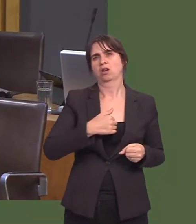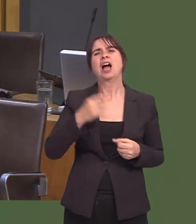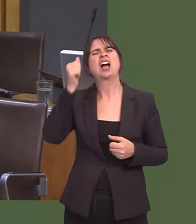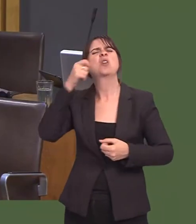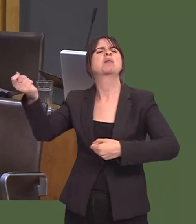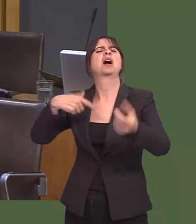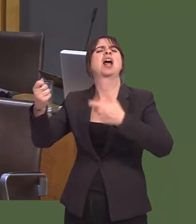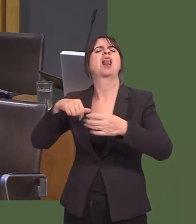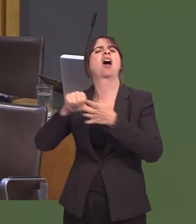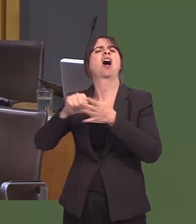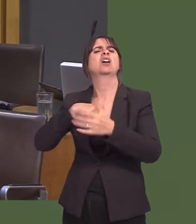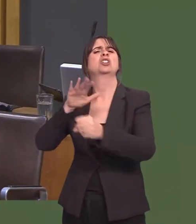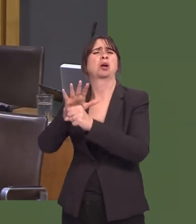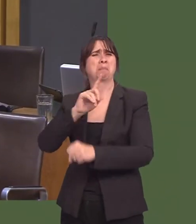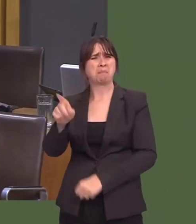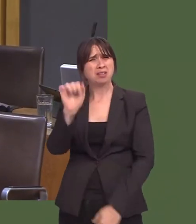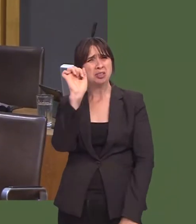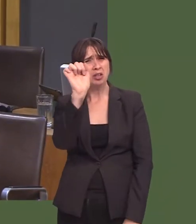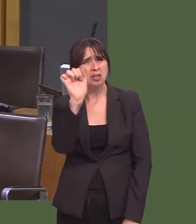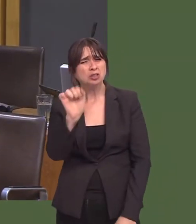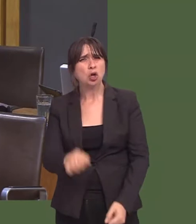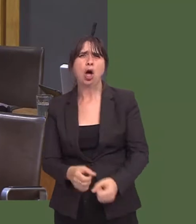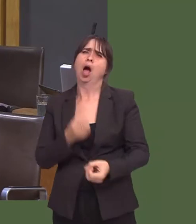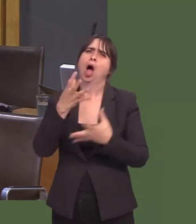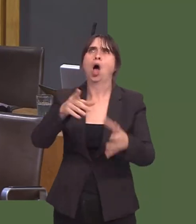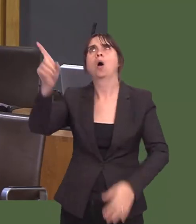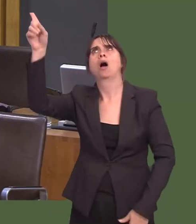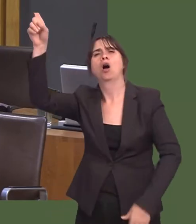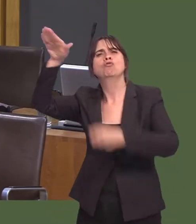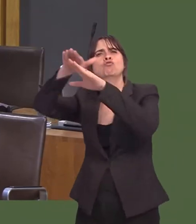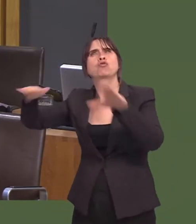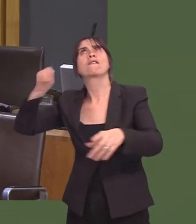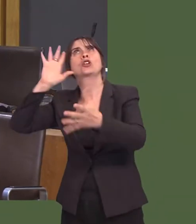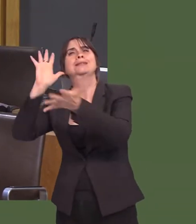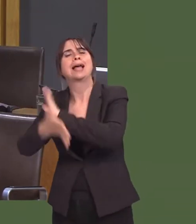be able to stop people banging on doors, telling someone theyíve got a loose slate and then charging them tens of thousands of pounds.